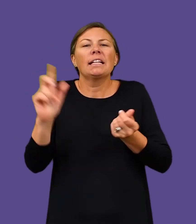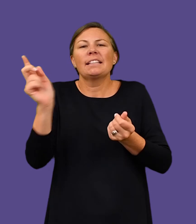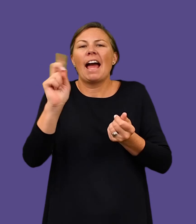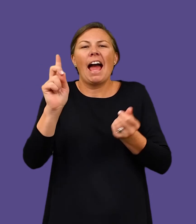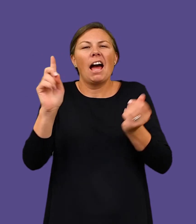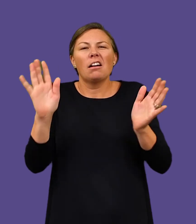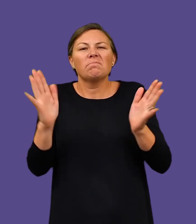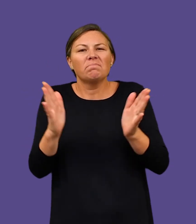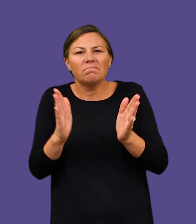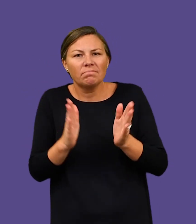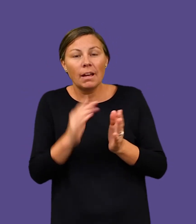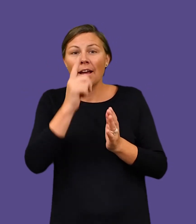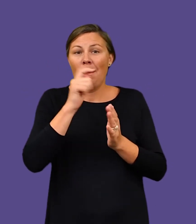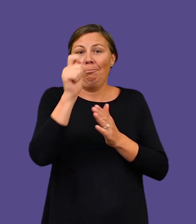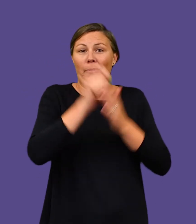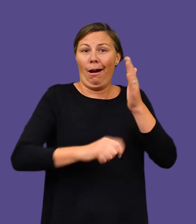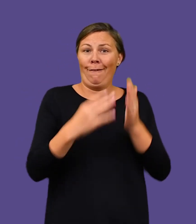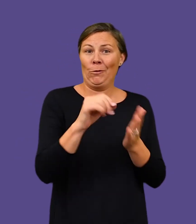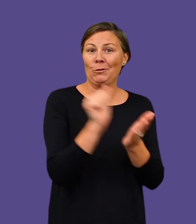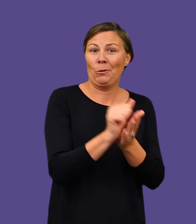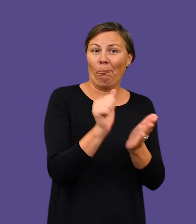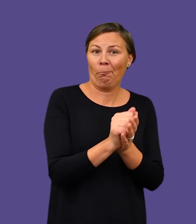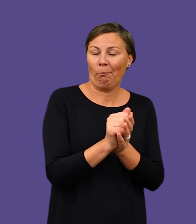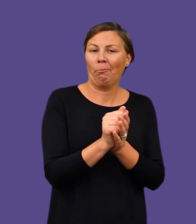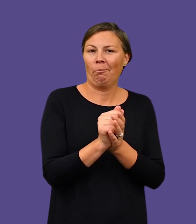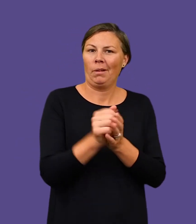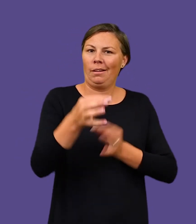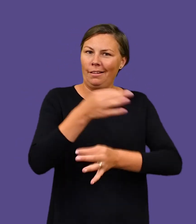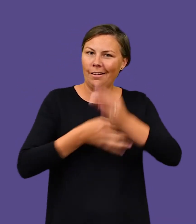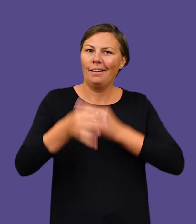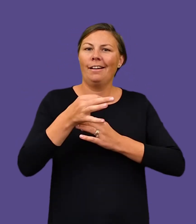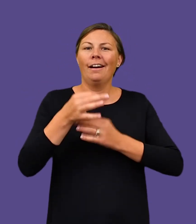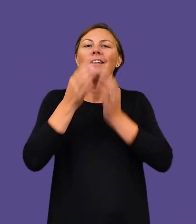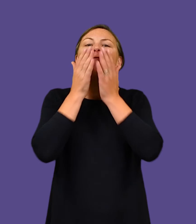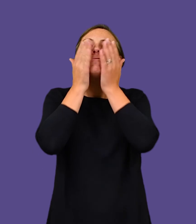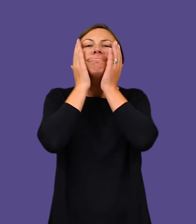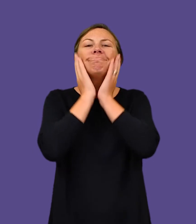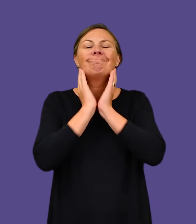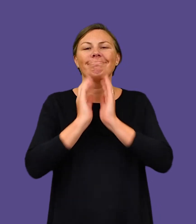and is commonly used in place of the traditional red ochre.